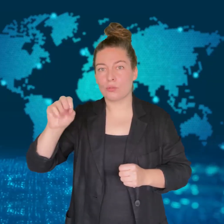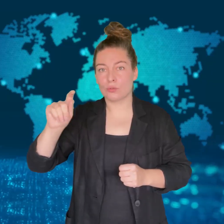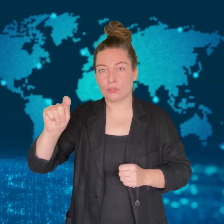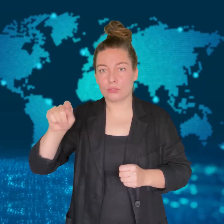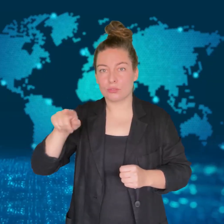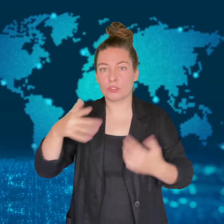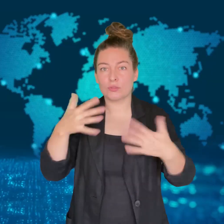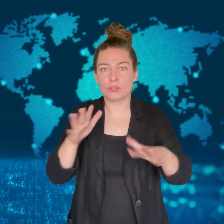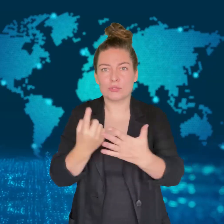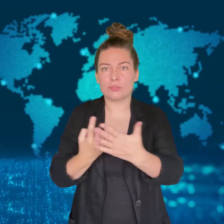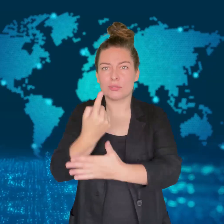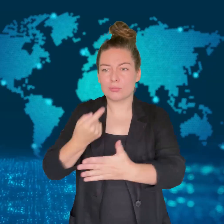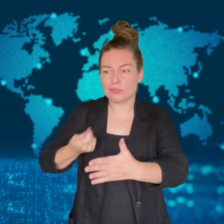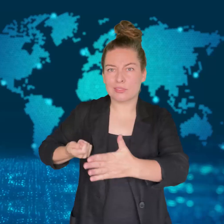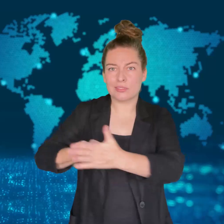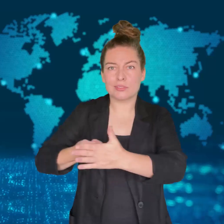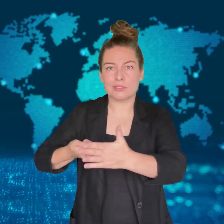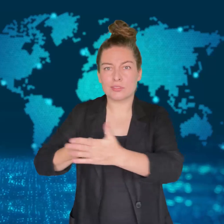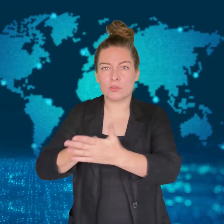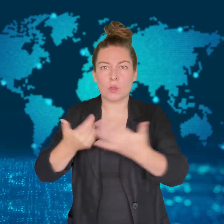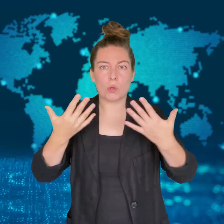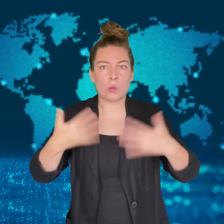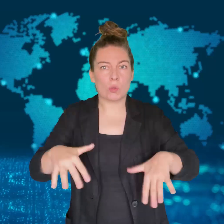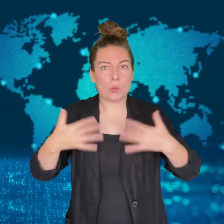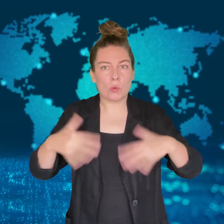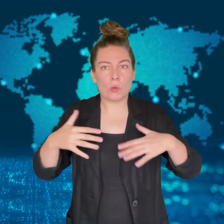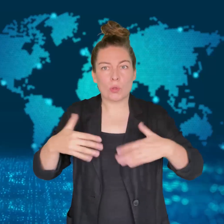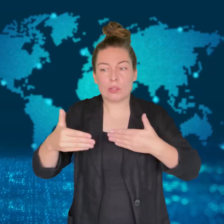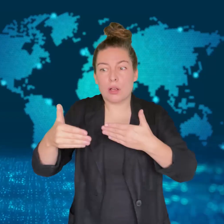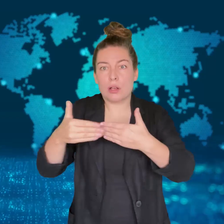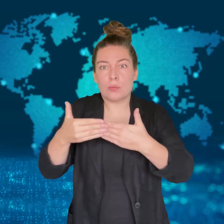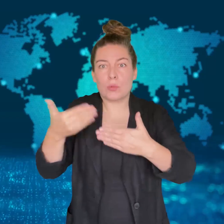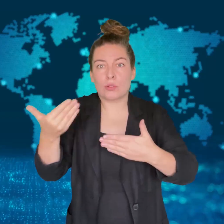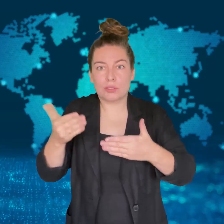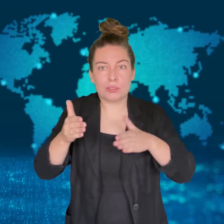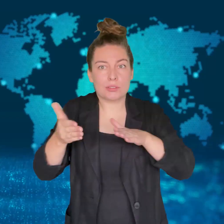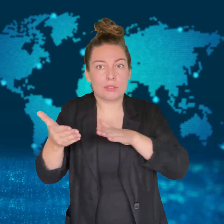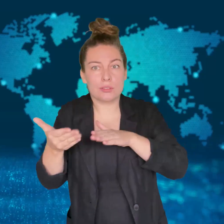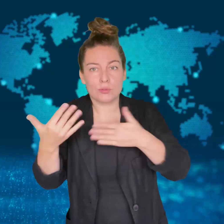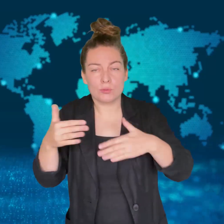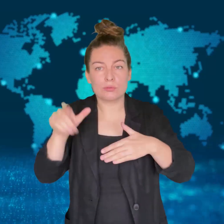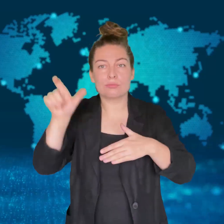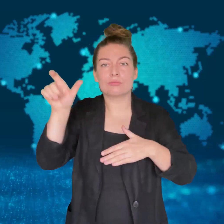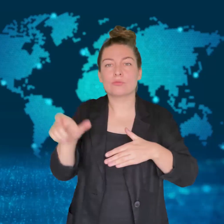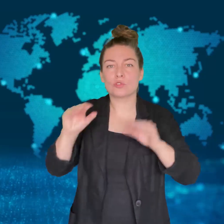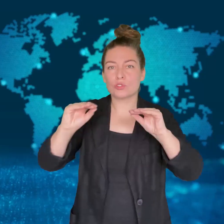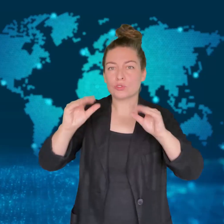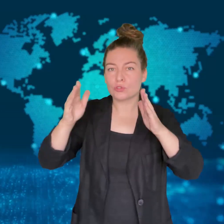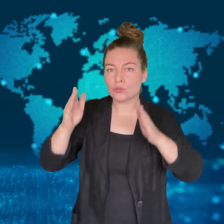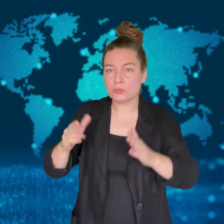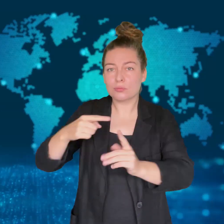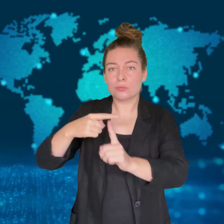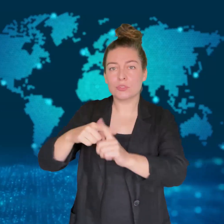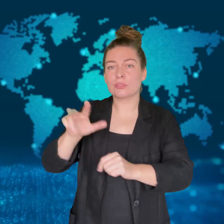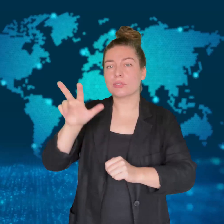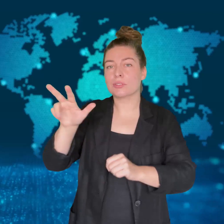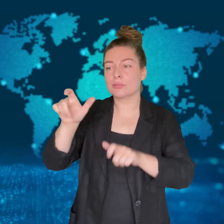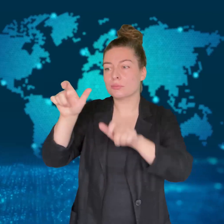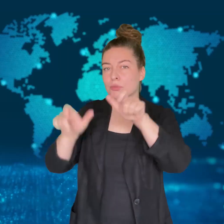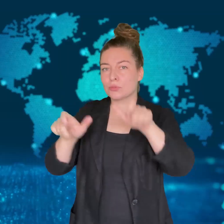A security guard and another teacher are in critical condition.